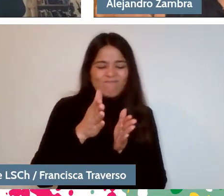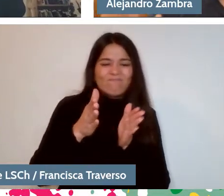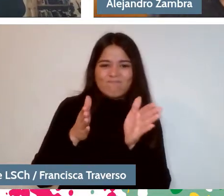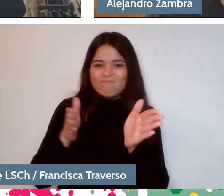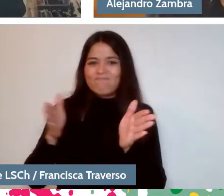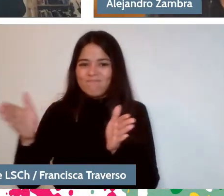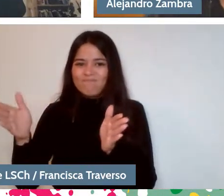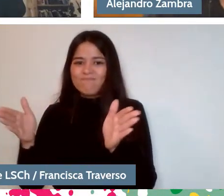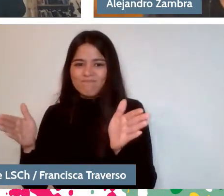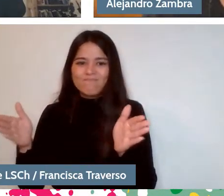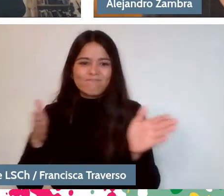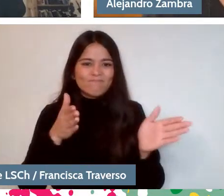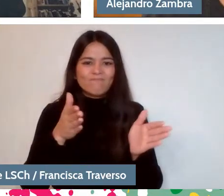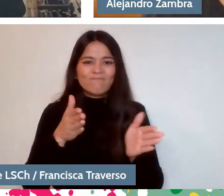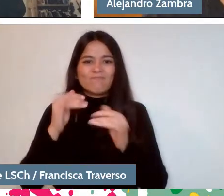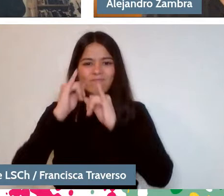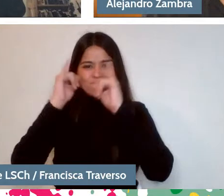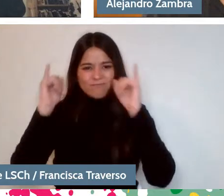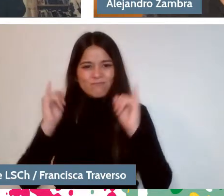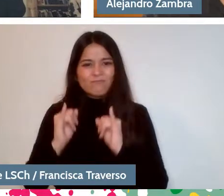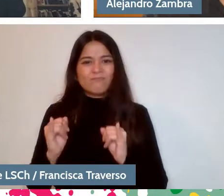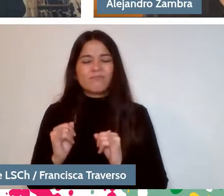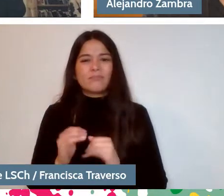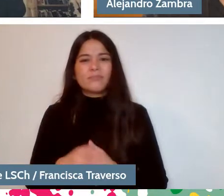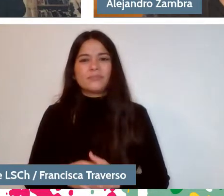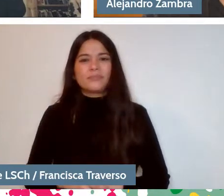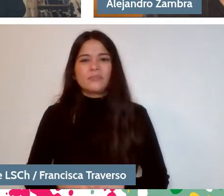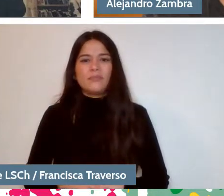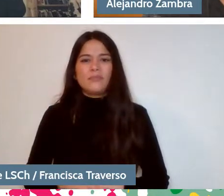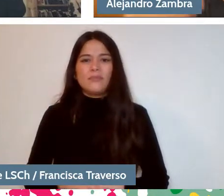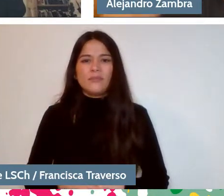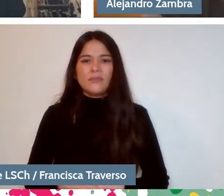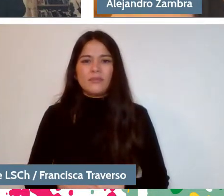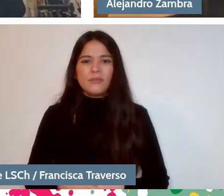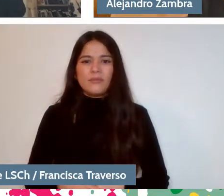So, I think the tone is always changing,